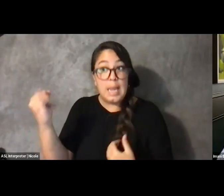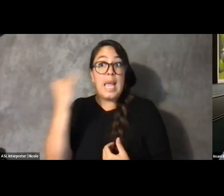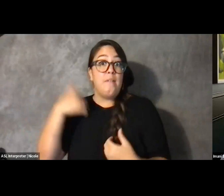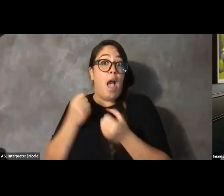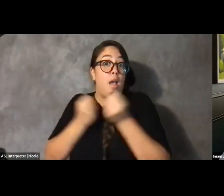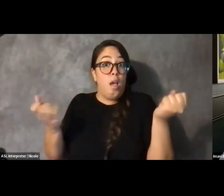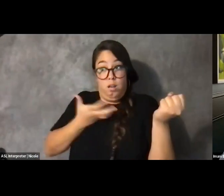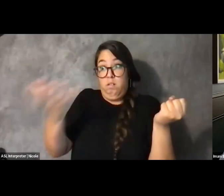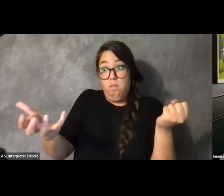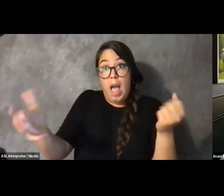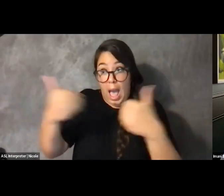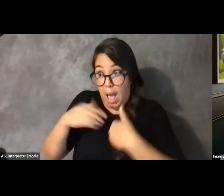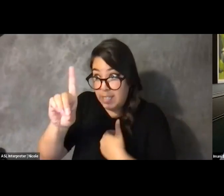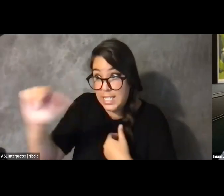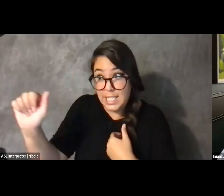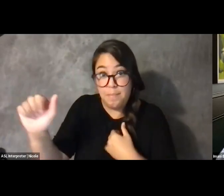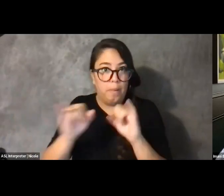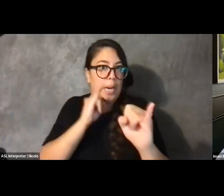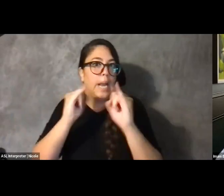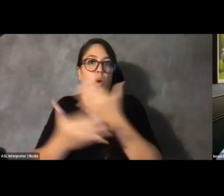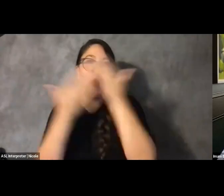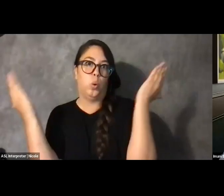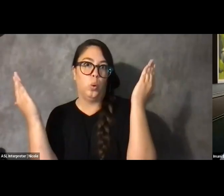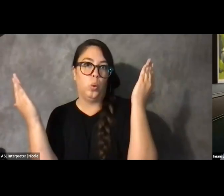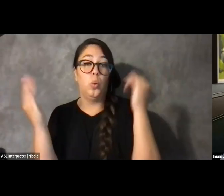When I stopped disclosing, I had a disability, I would get dozens of job interviews